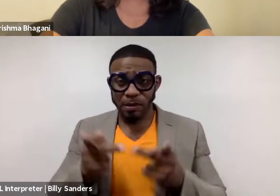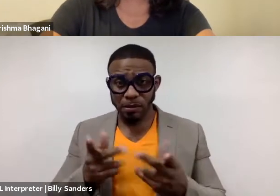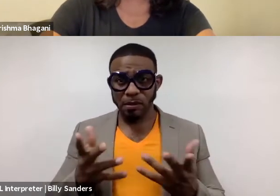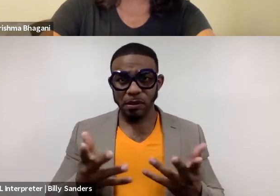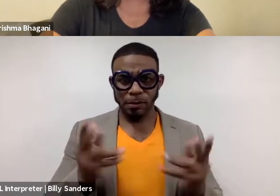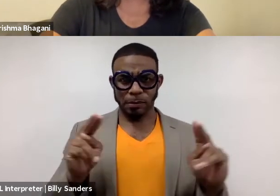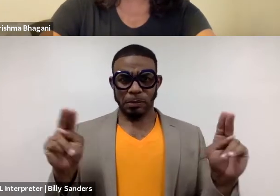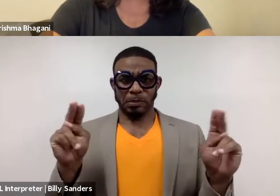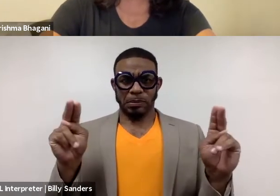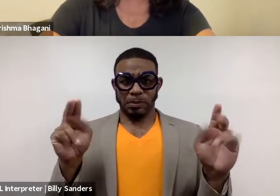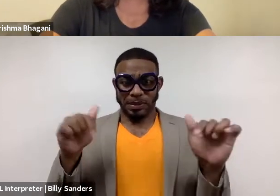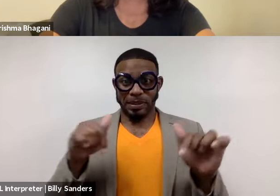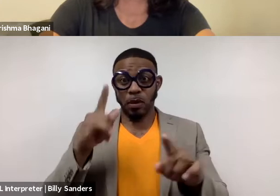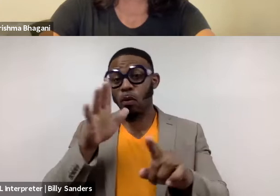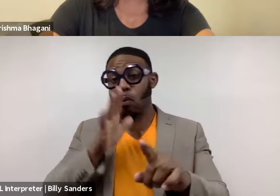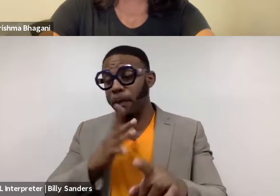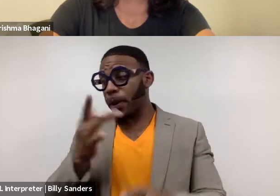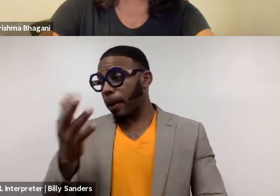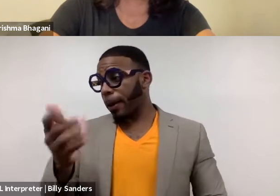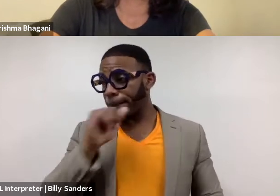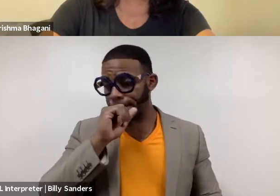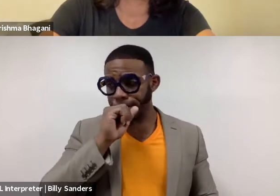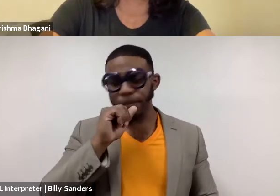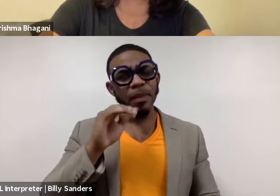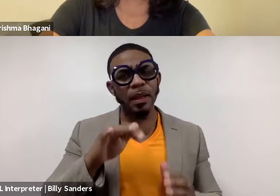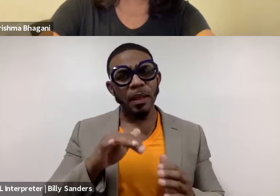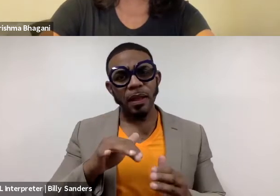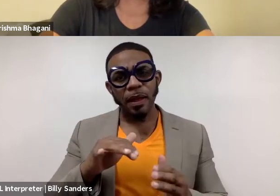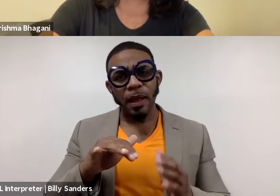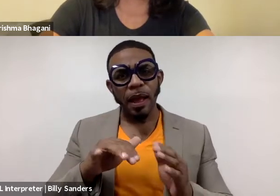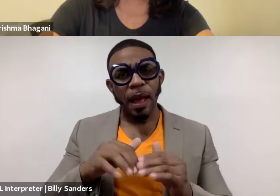These women, how can they stay alive after losing everything